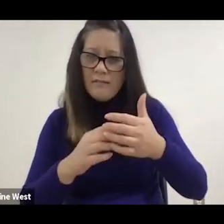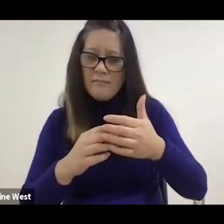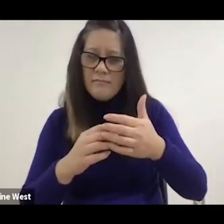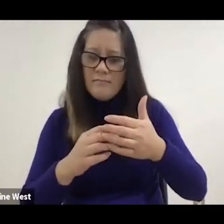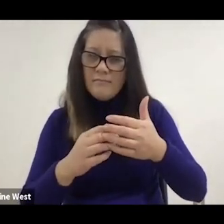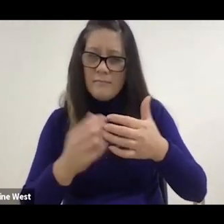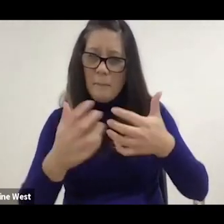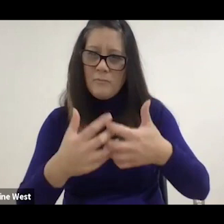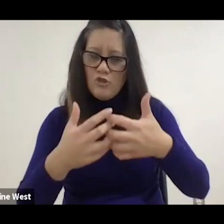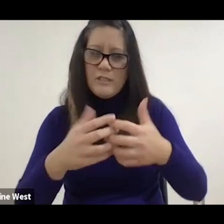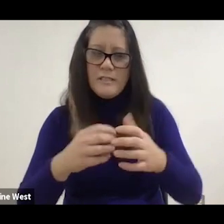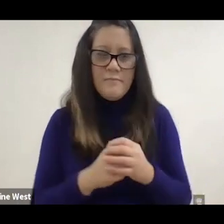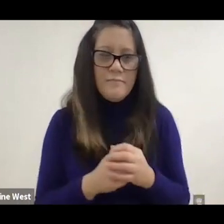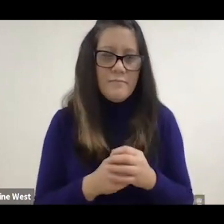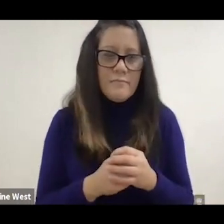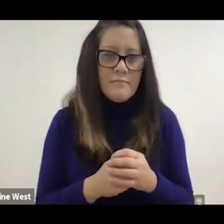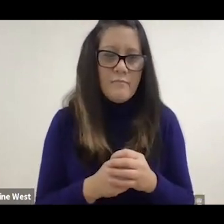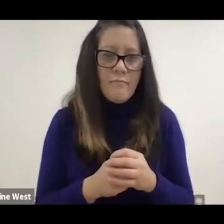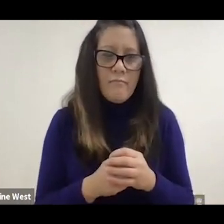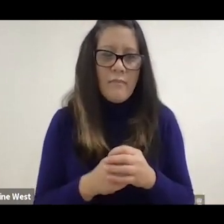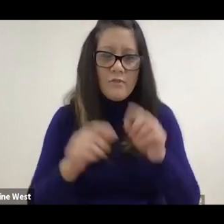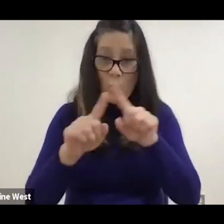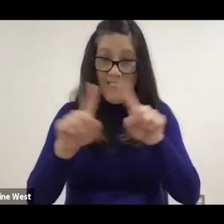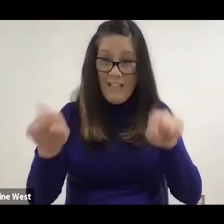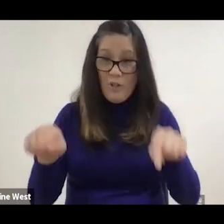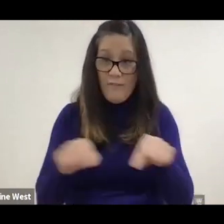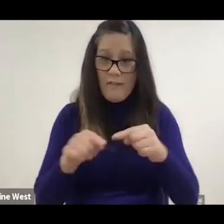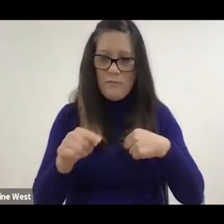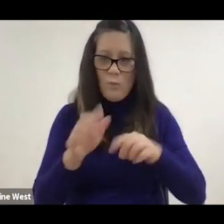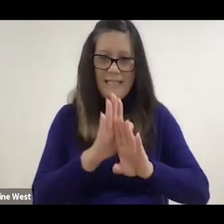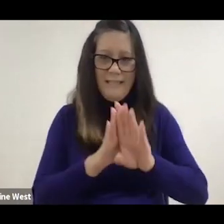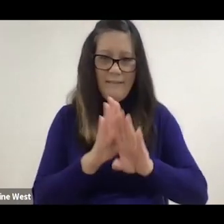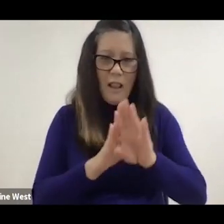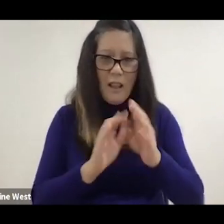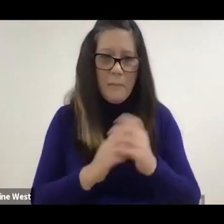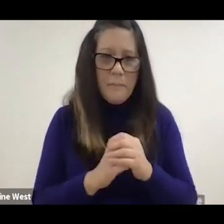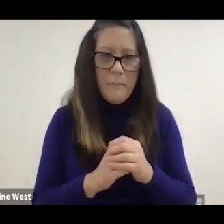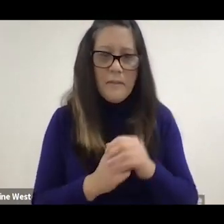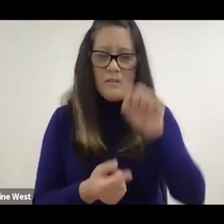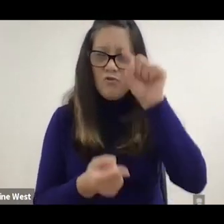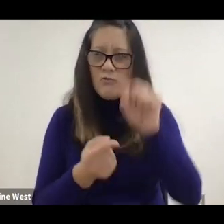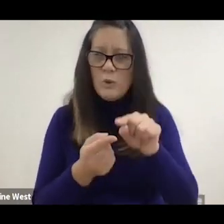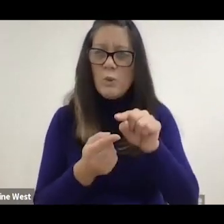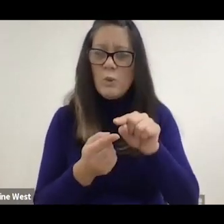So the interface we developed kind of reduced those frustration